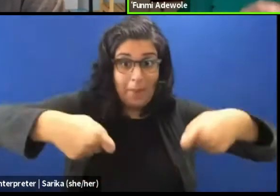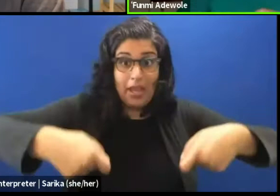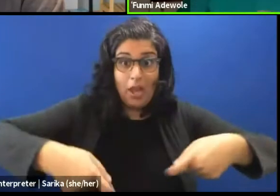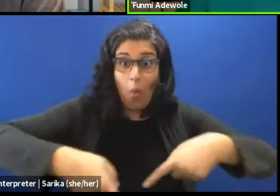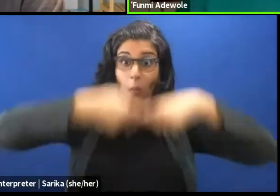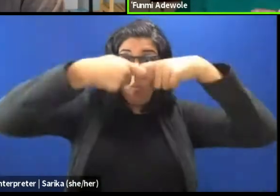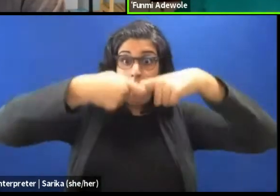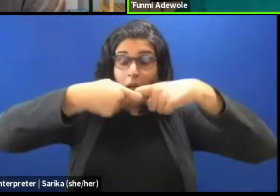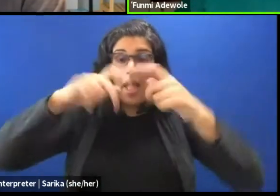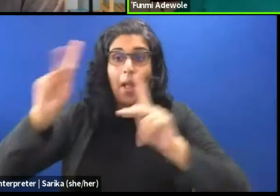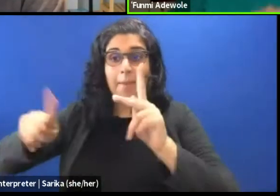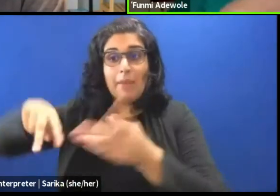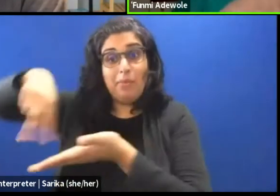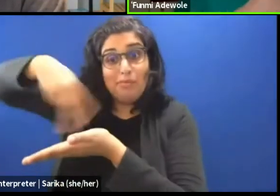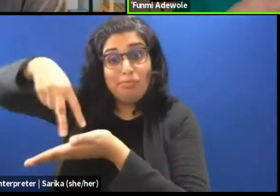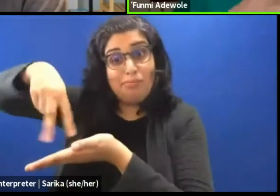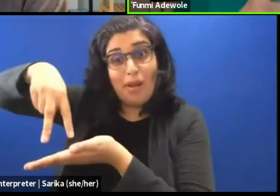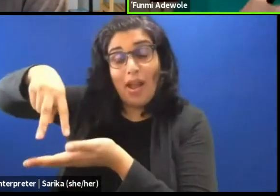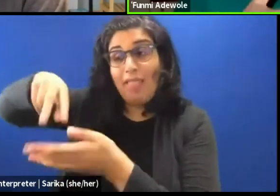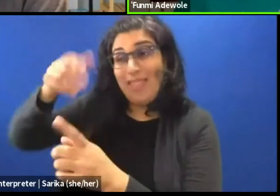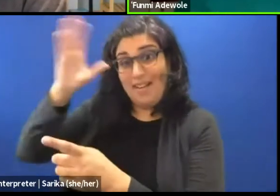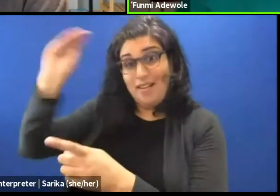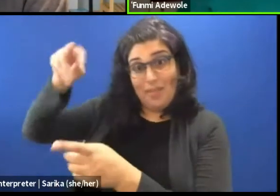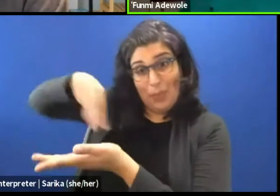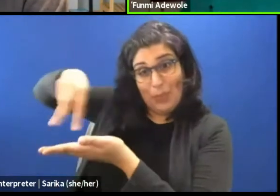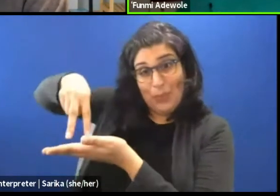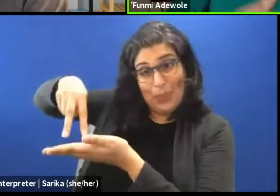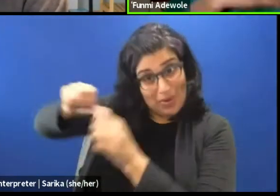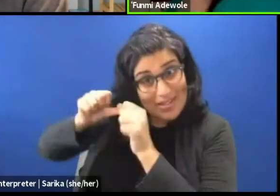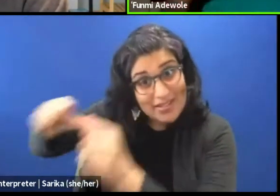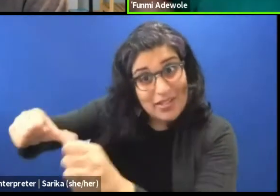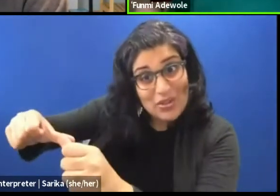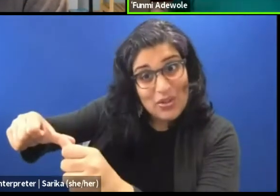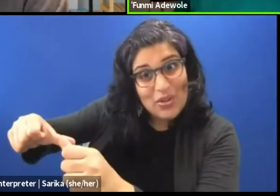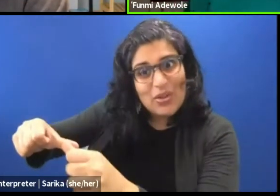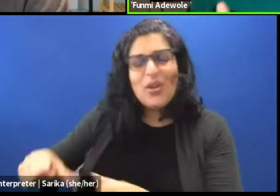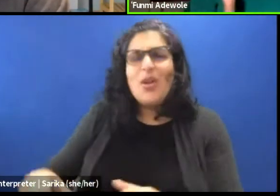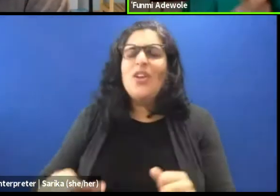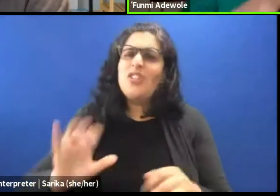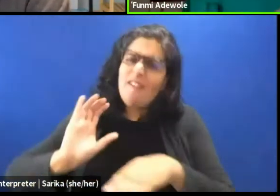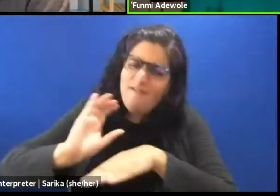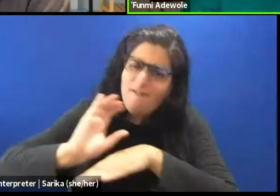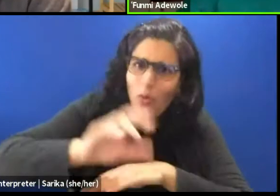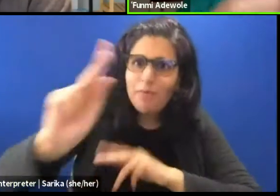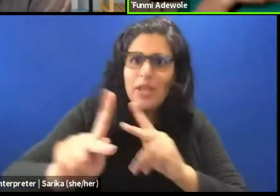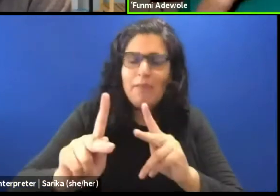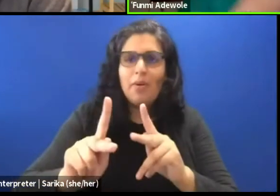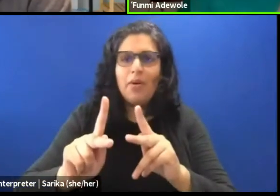doing traditional dances to be dancing without percussion. So, it forced people to put aside their idea